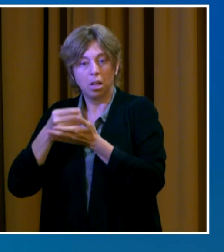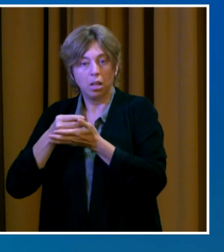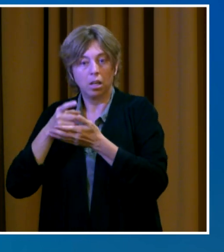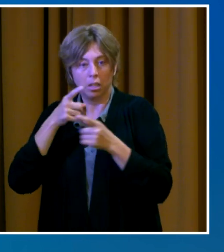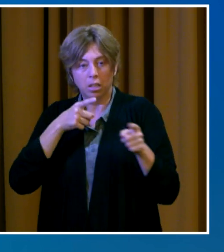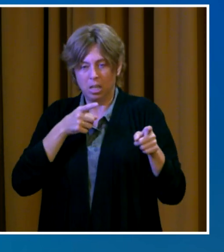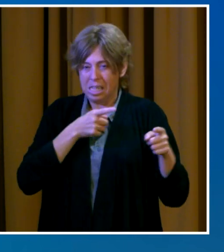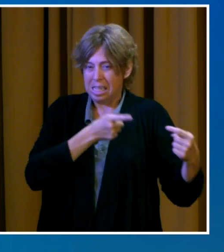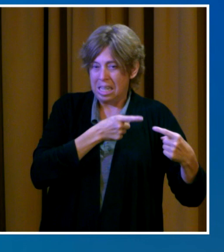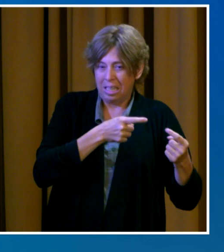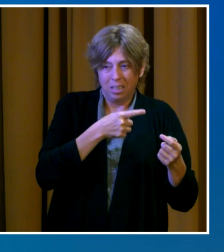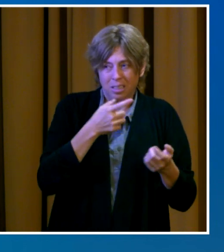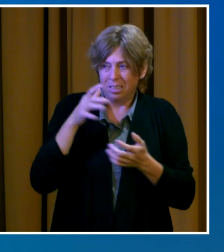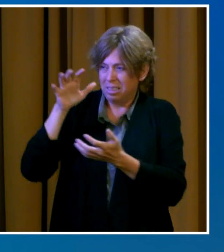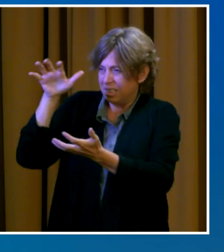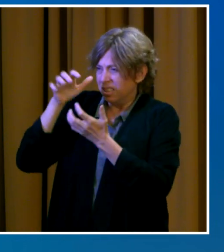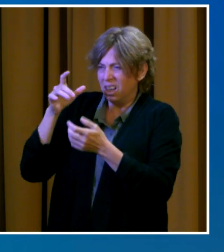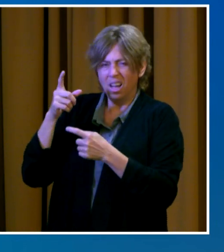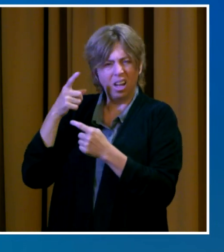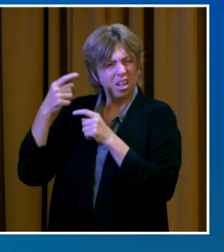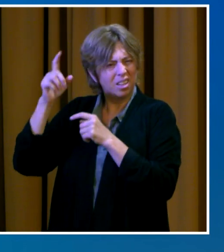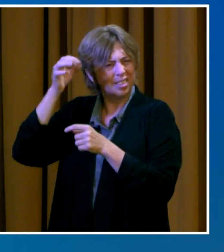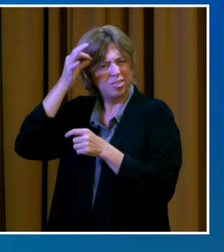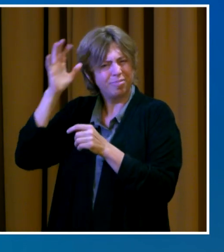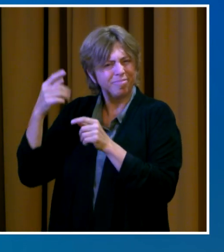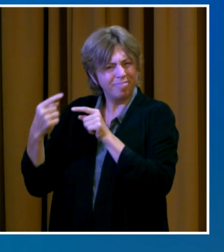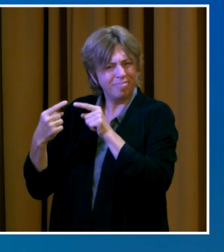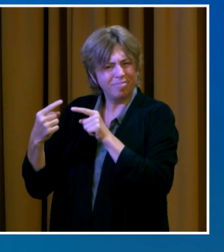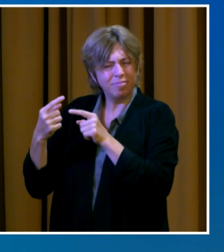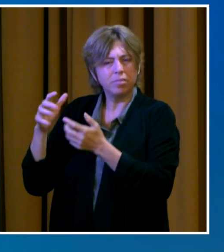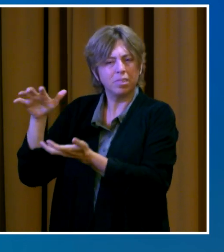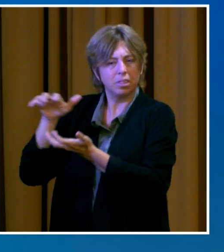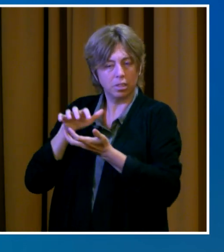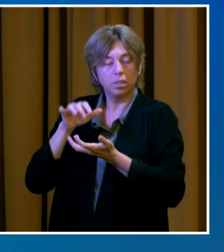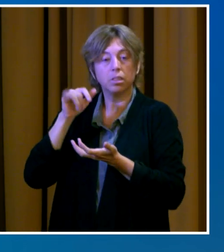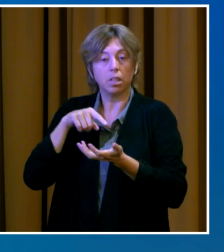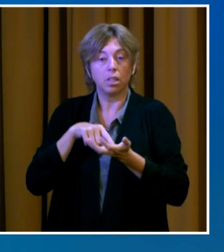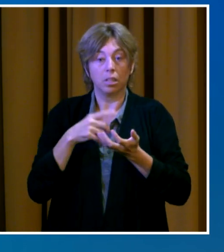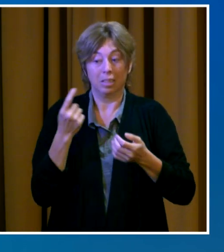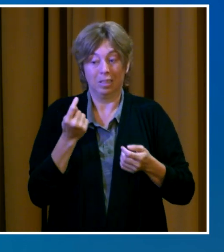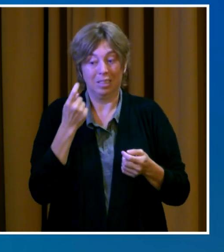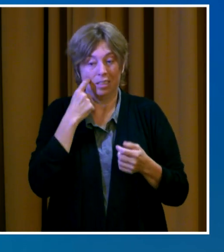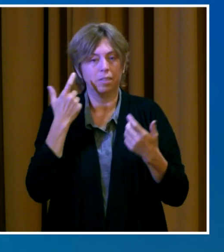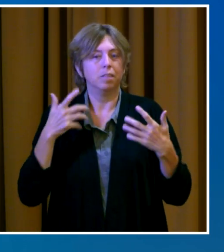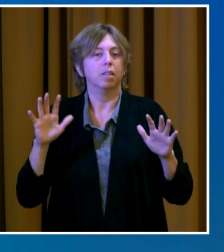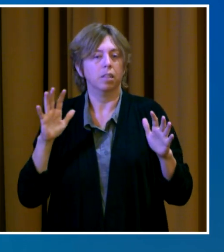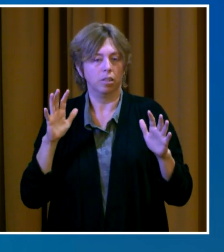On Tuesday, the CDC extended the federal moratorium on evictions